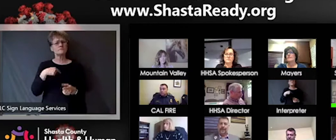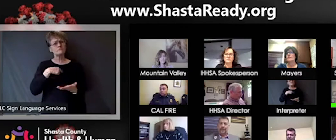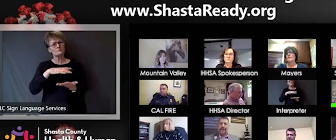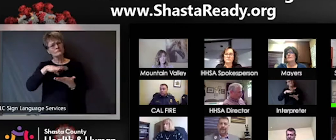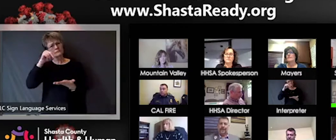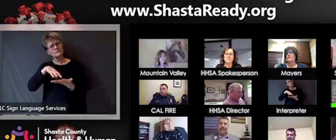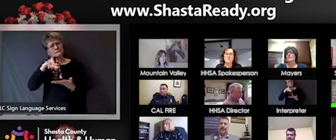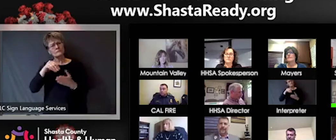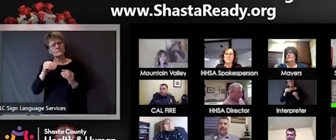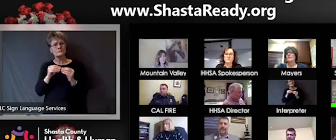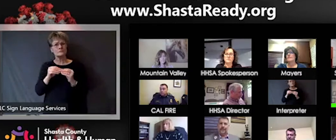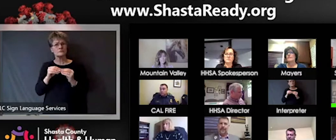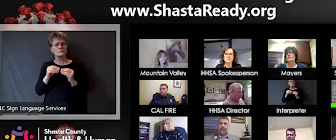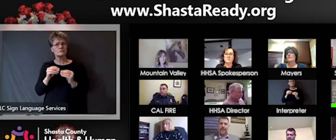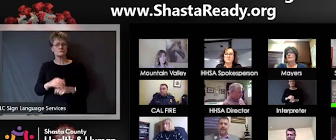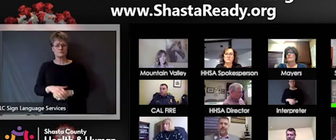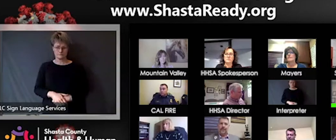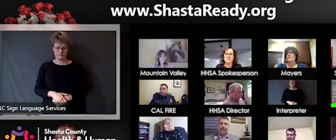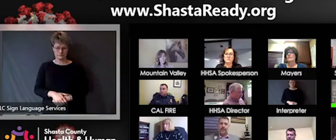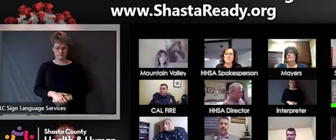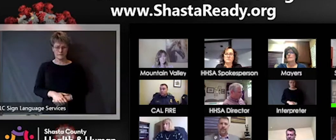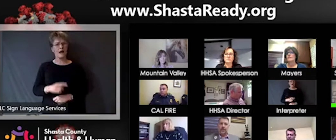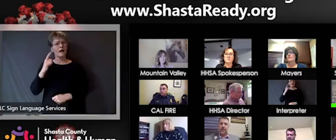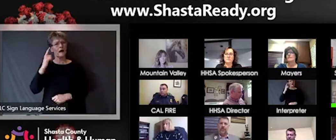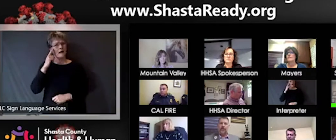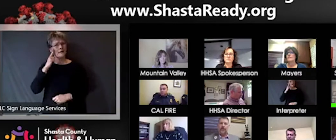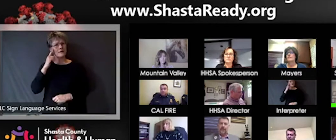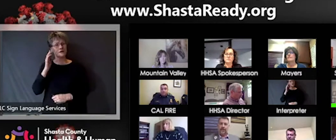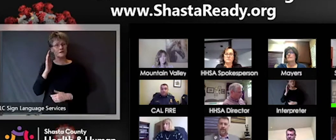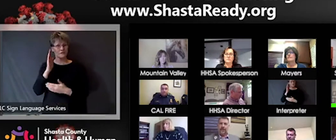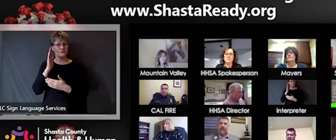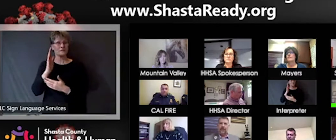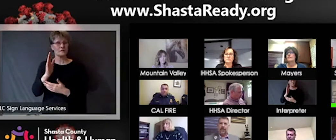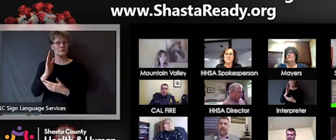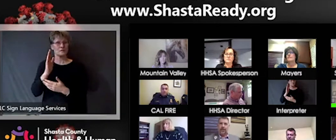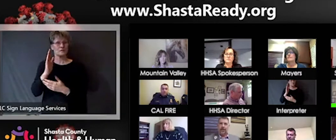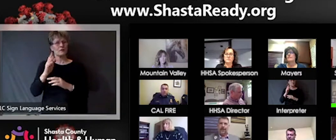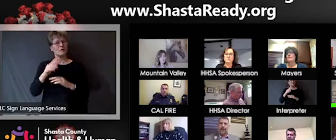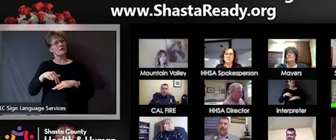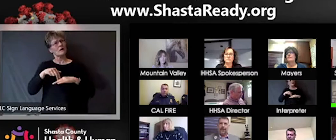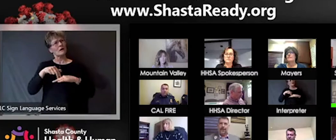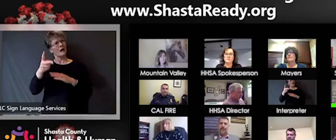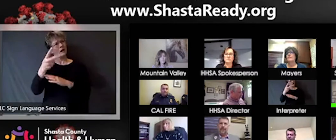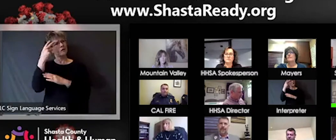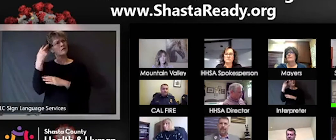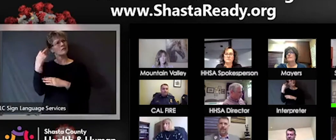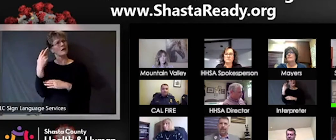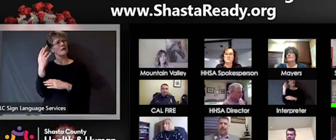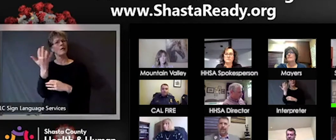going to be able to look back and we're going to be able to learn a lot that we didn't know at the time right now and so when that serology test becomes